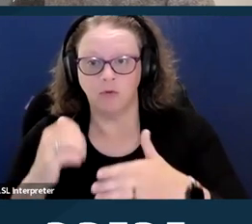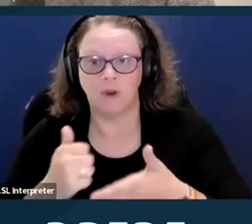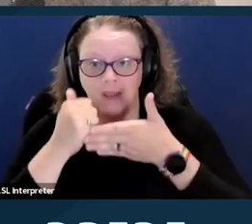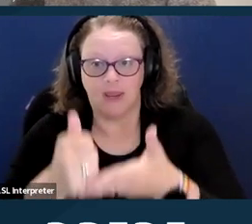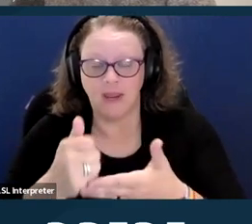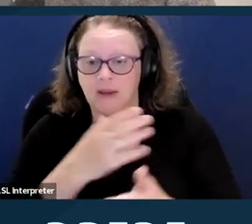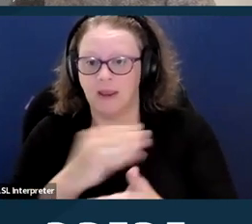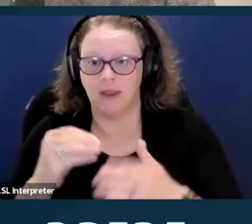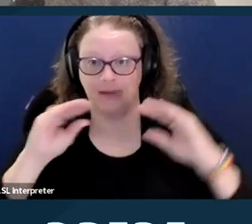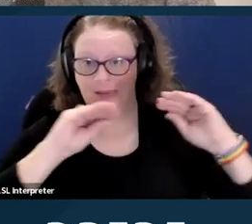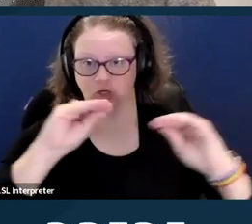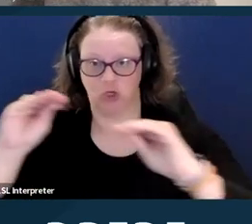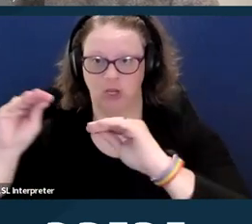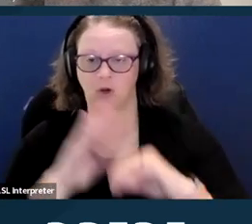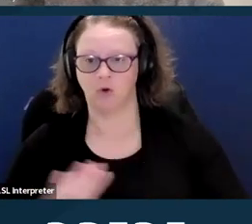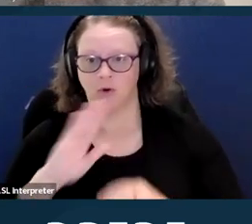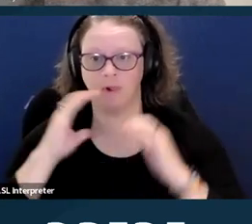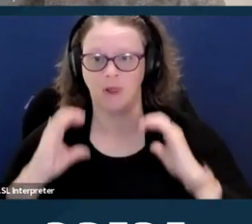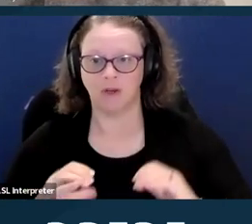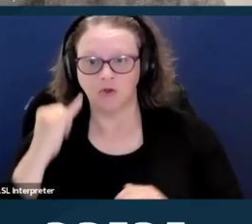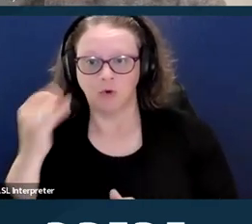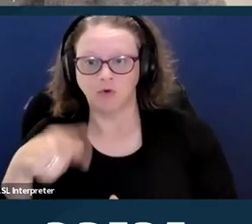if you work with individuals with disabilities.